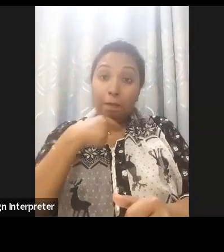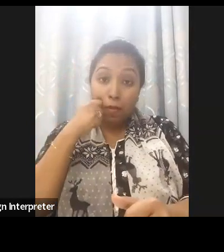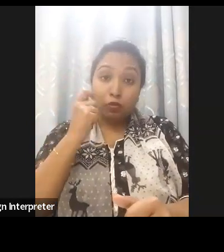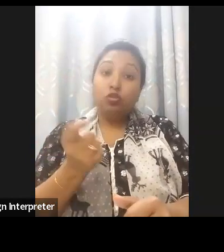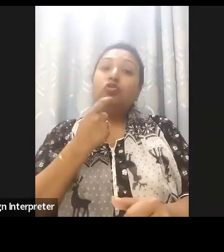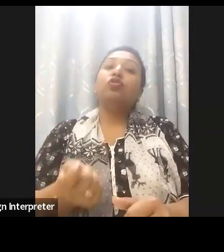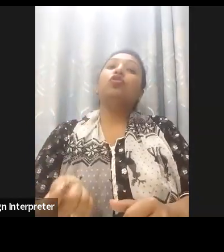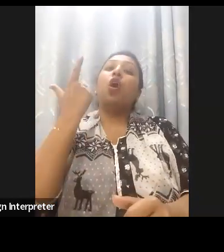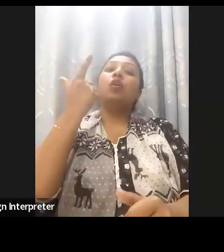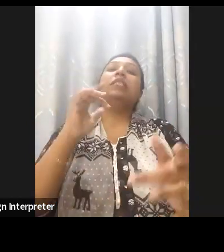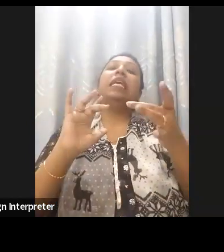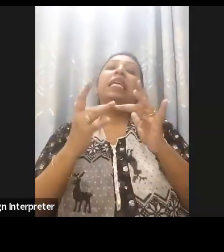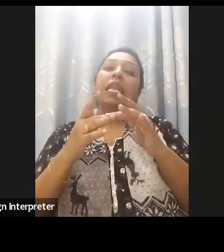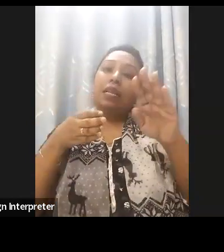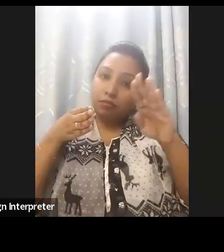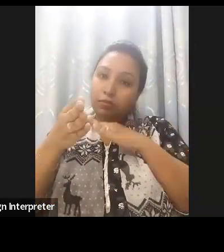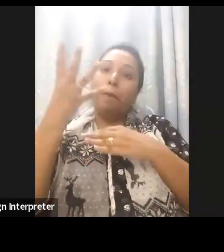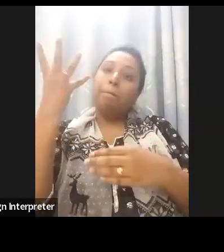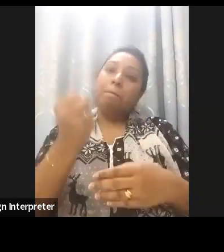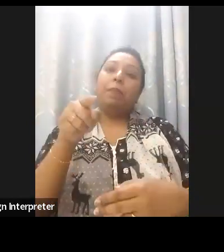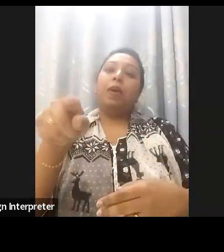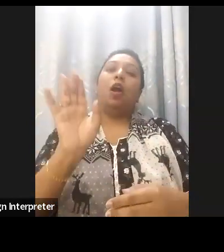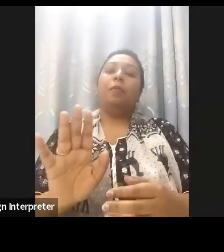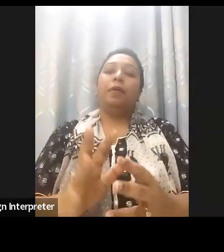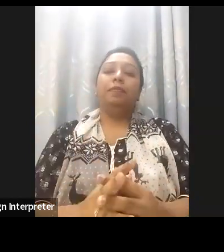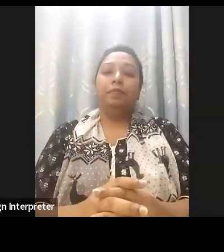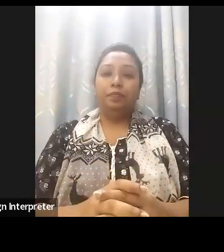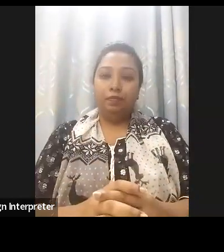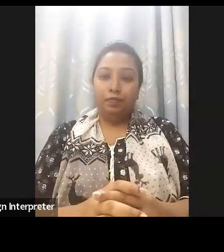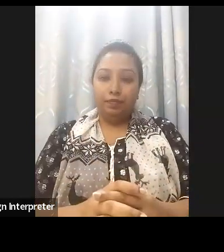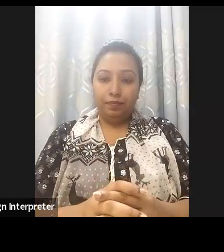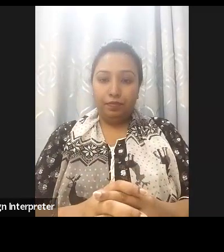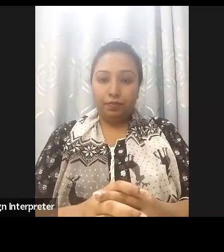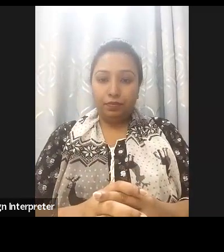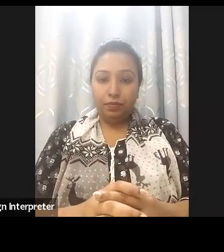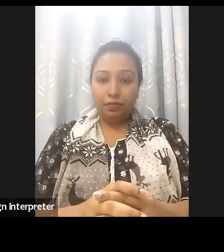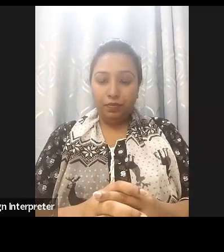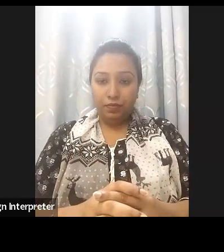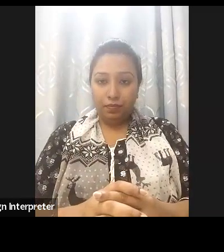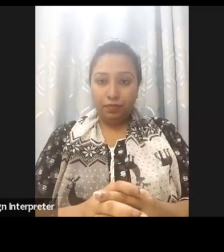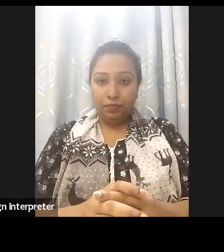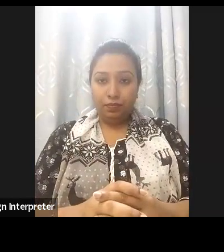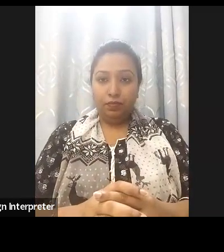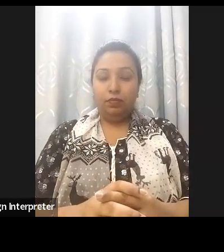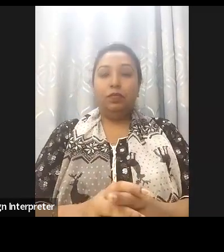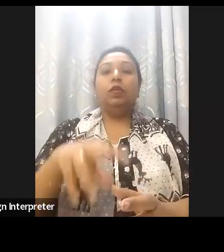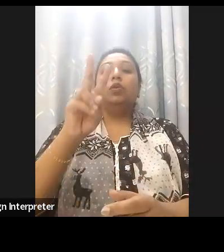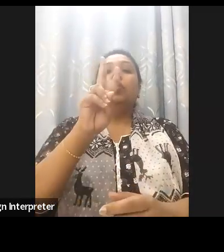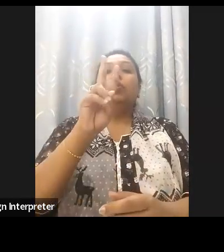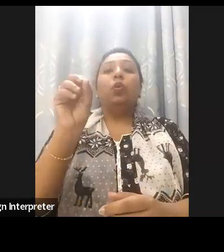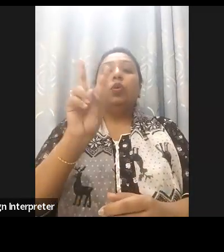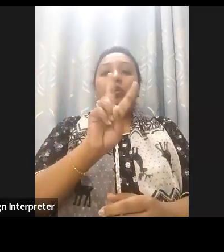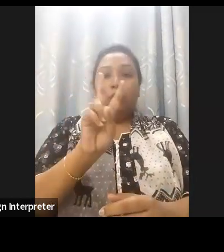Of course it's not easy to compare between 2022 and 2018 and the DARE Index results